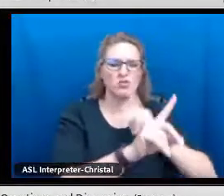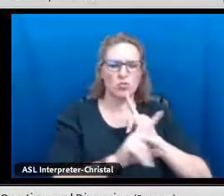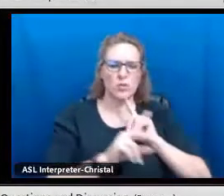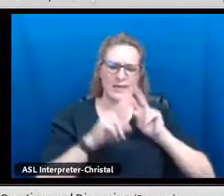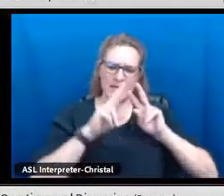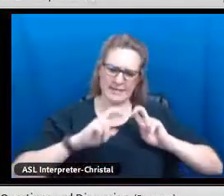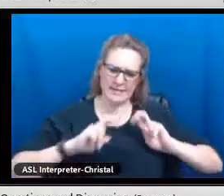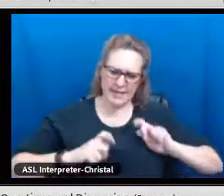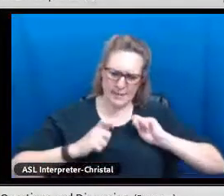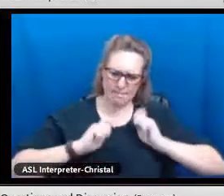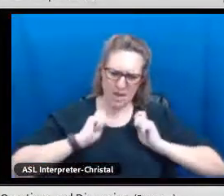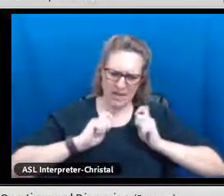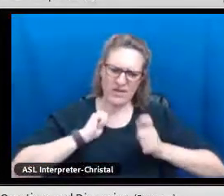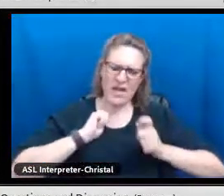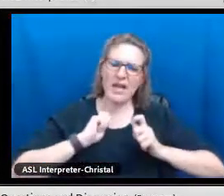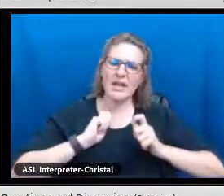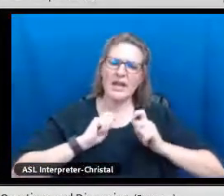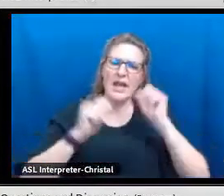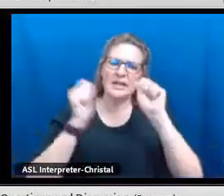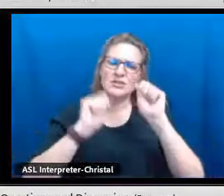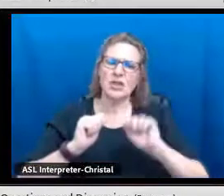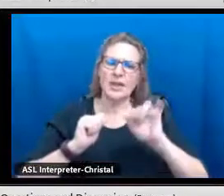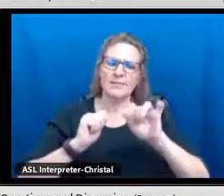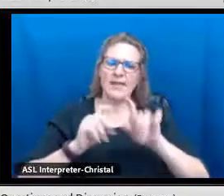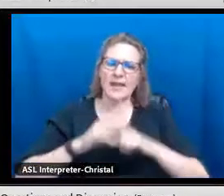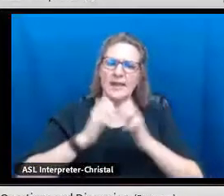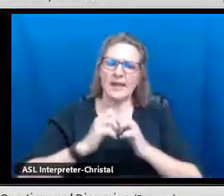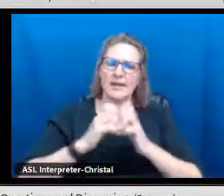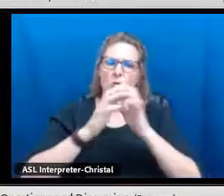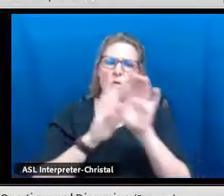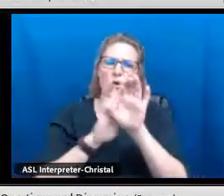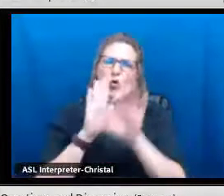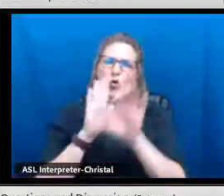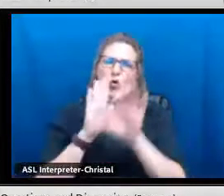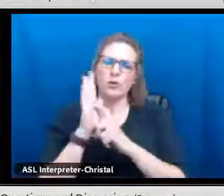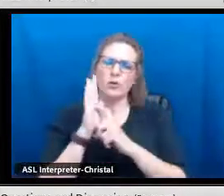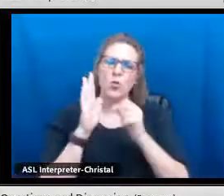elementary, middle school, they meet quarterly to really assess, modify, shape that implementation